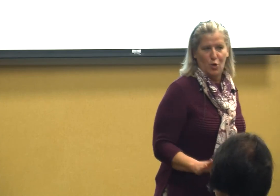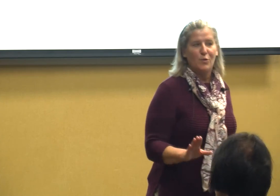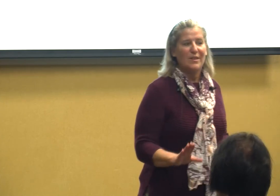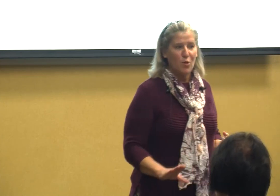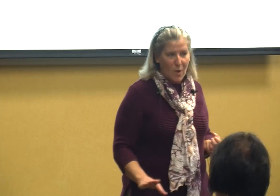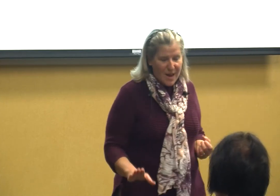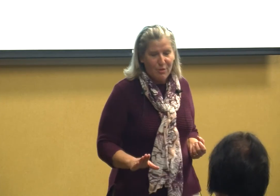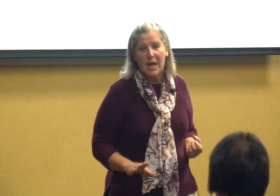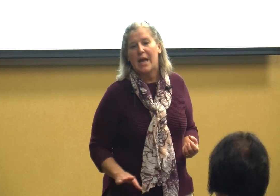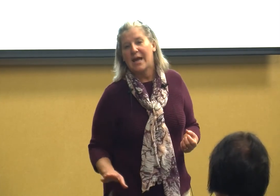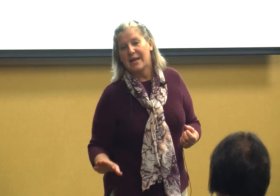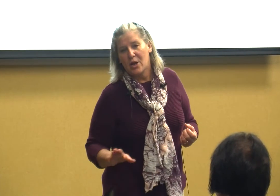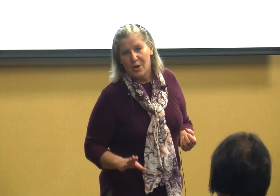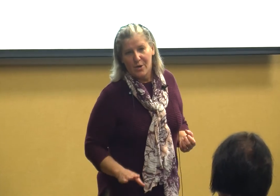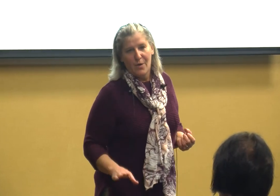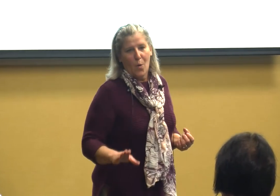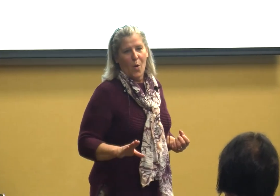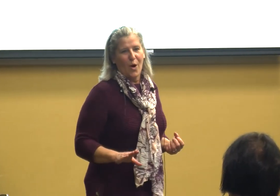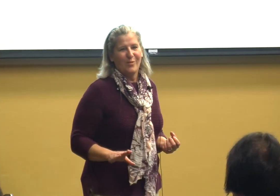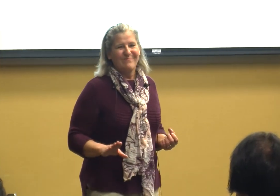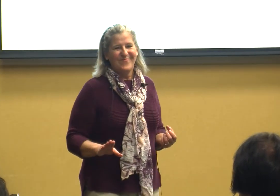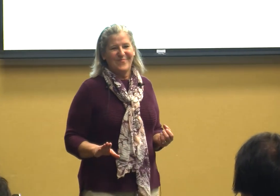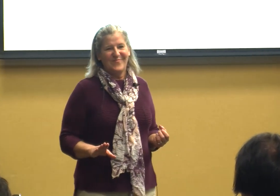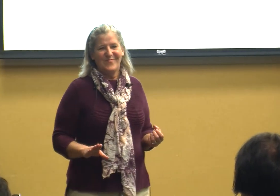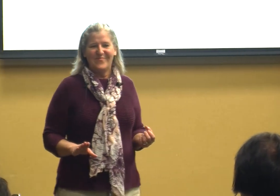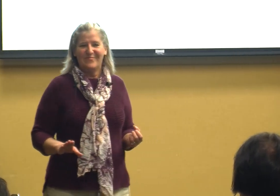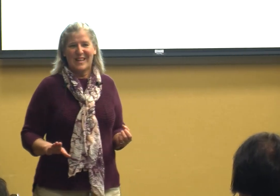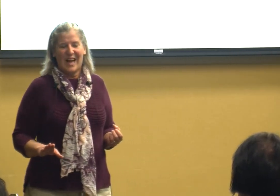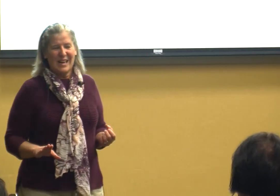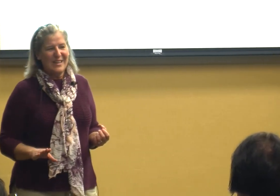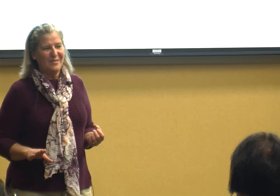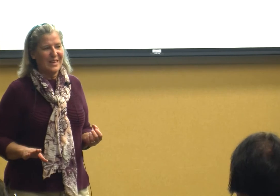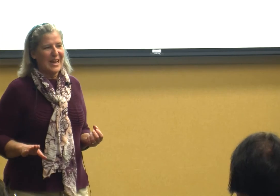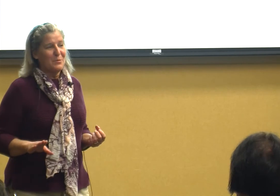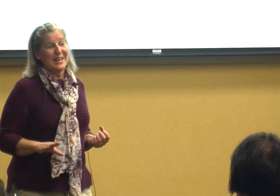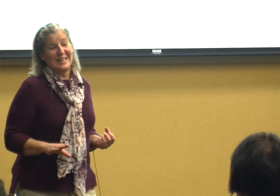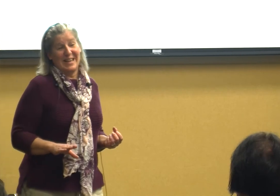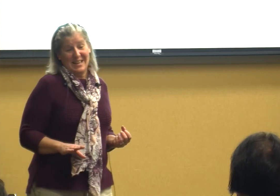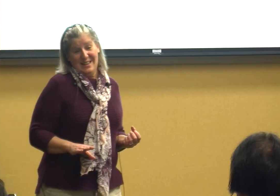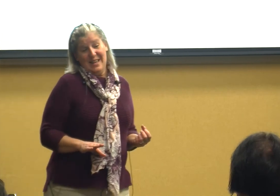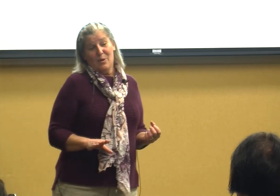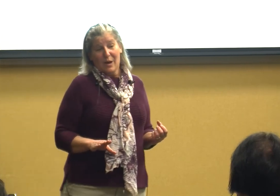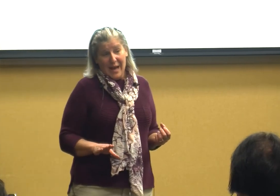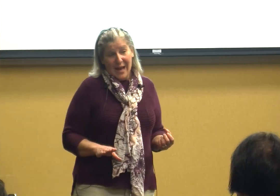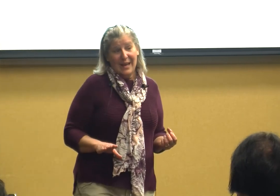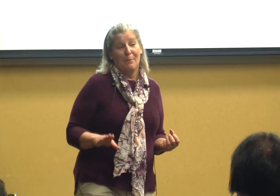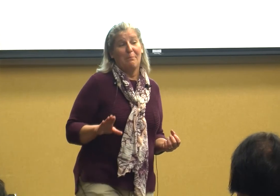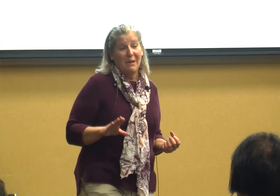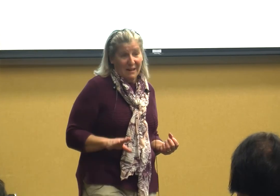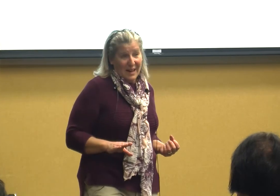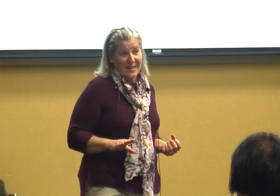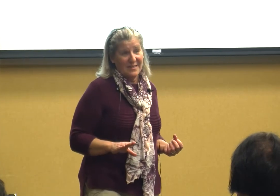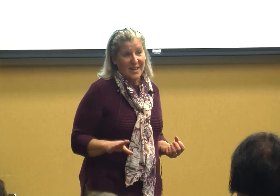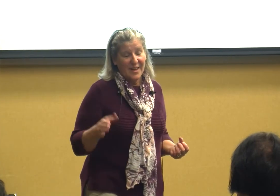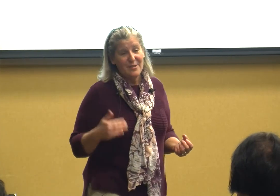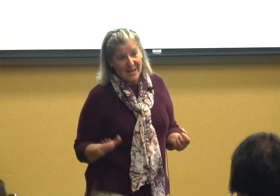you did the right thing or mmm I don't think I would have done it that way but here's how